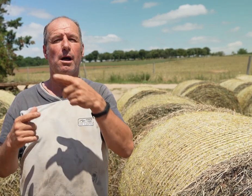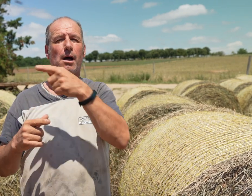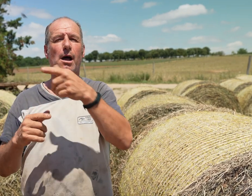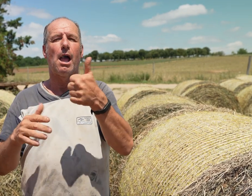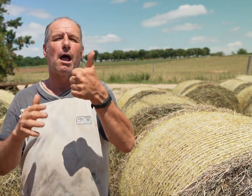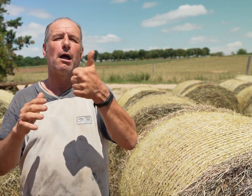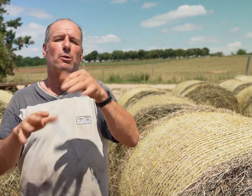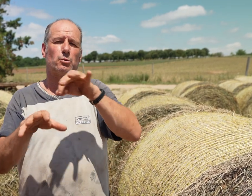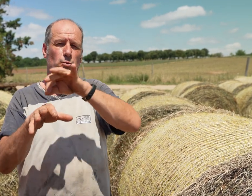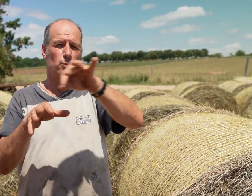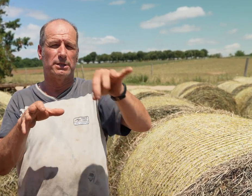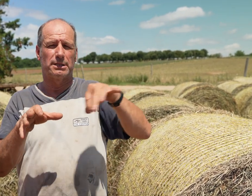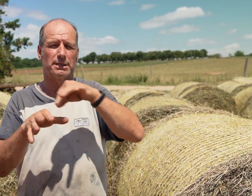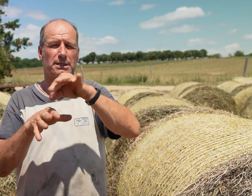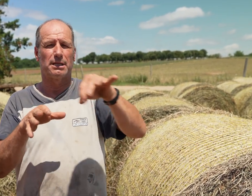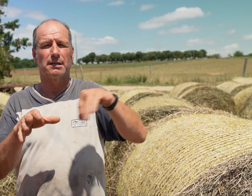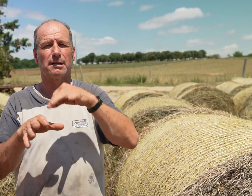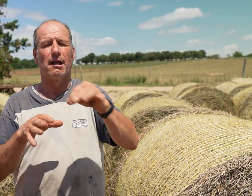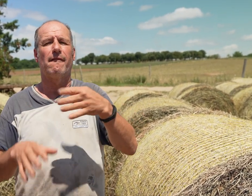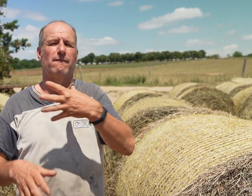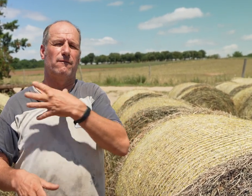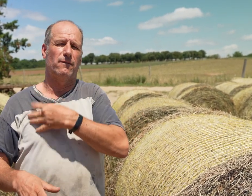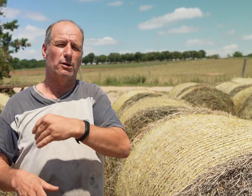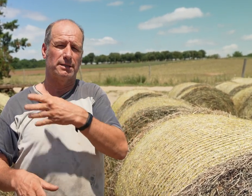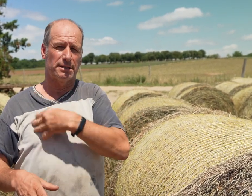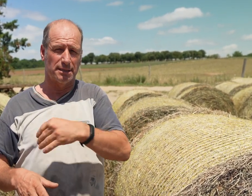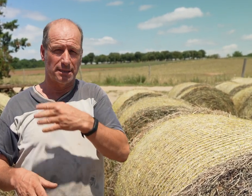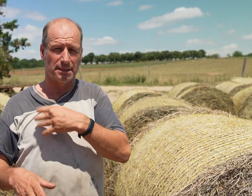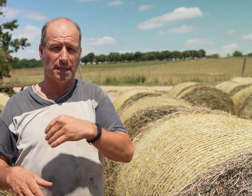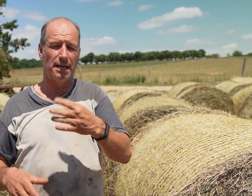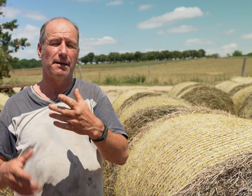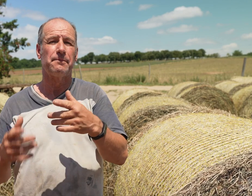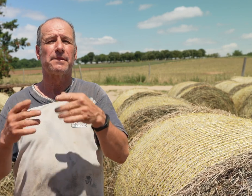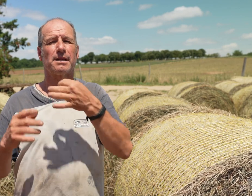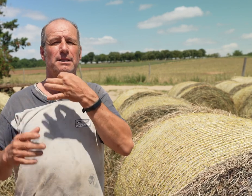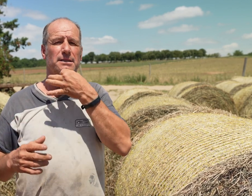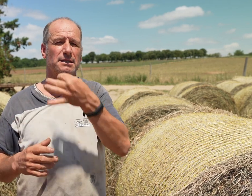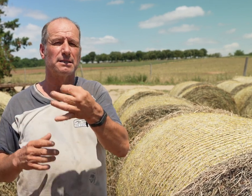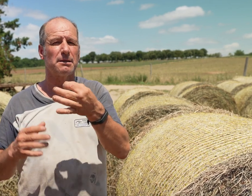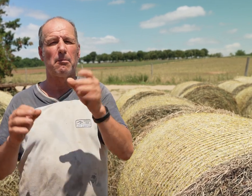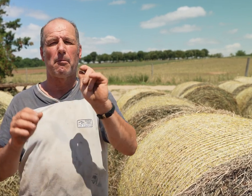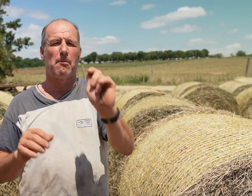there was a well-known French chef who talked about raising